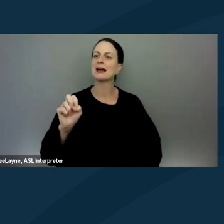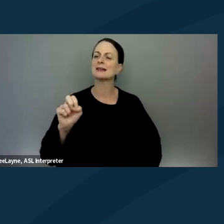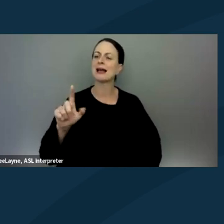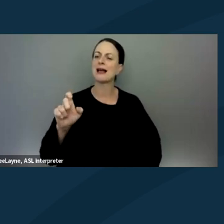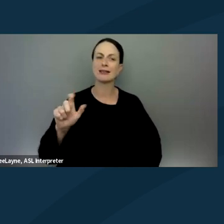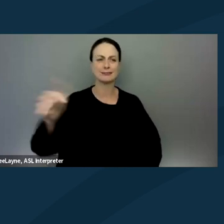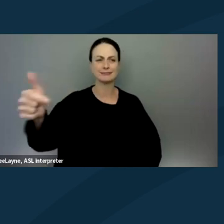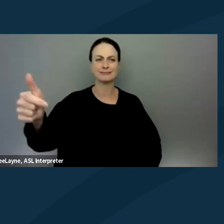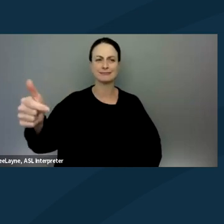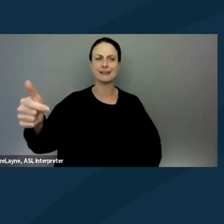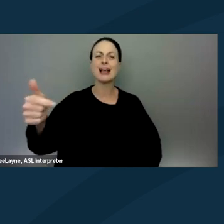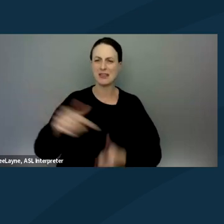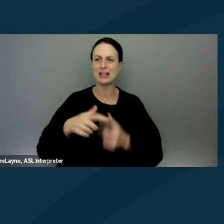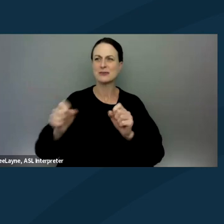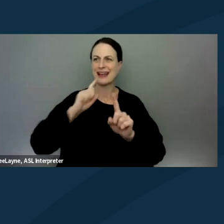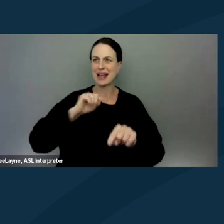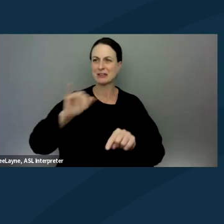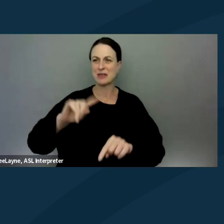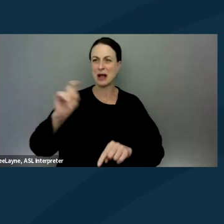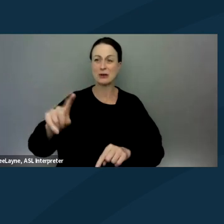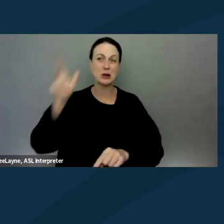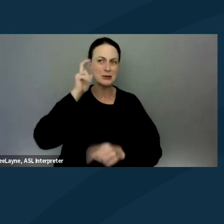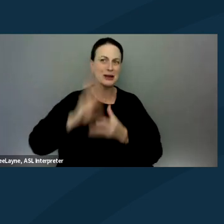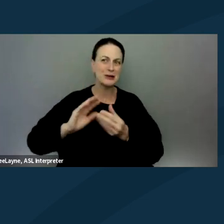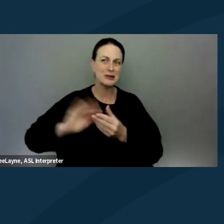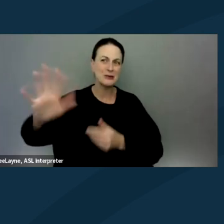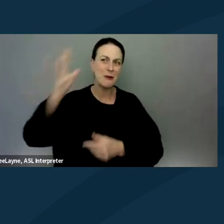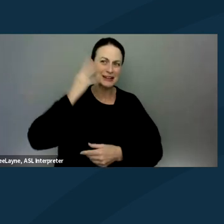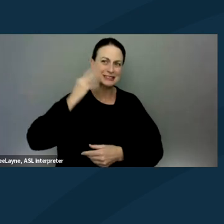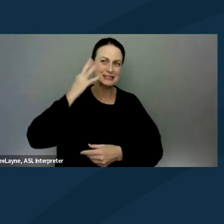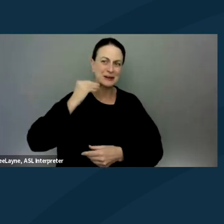and give you a chance to answer that question and to hear about your experiences in Atlanta.